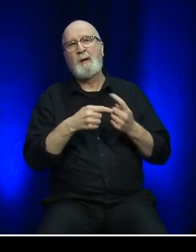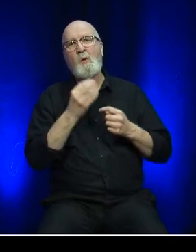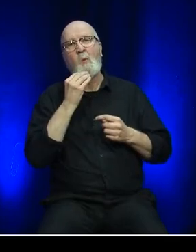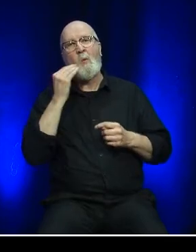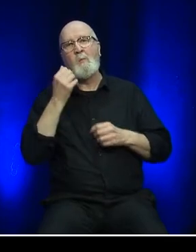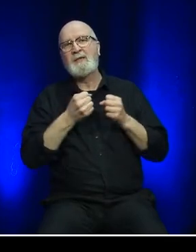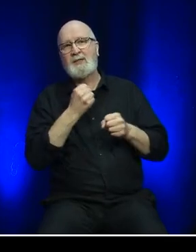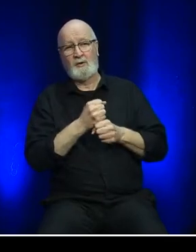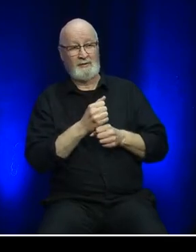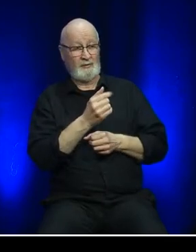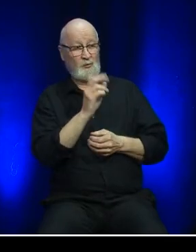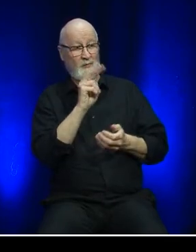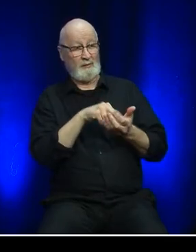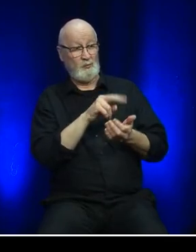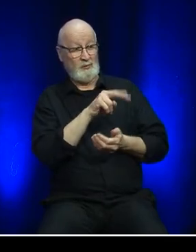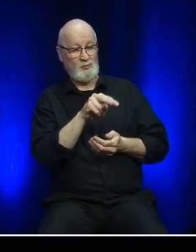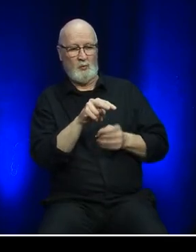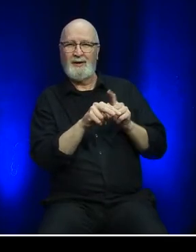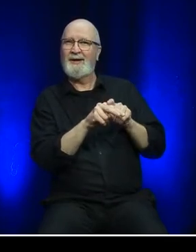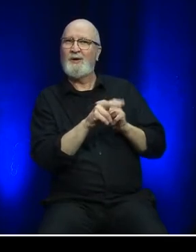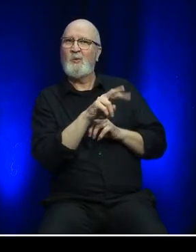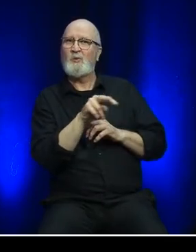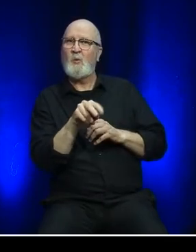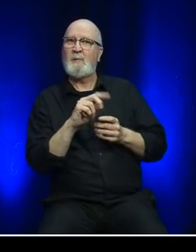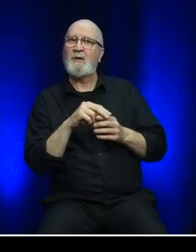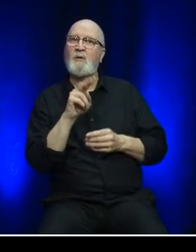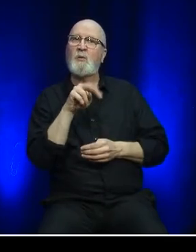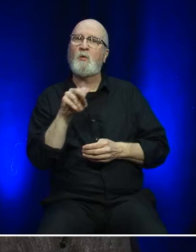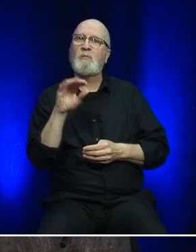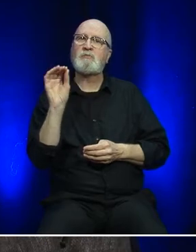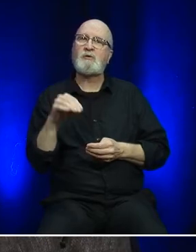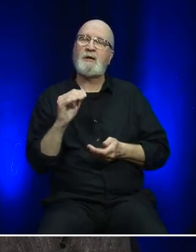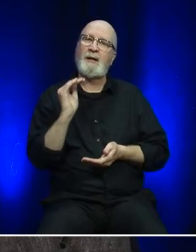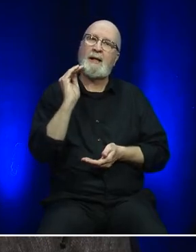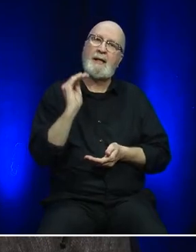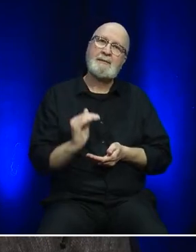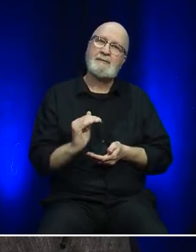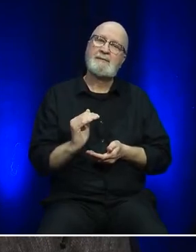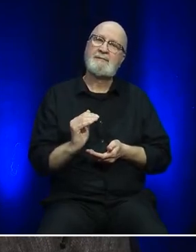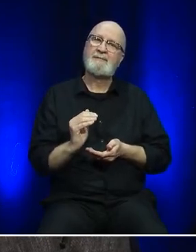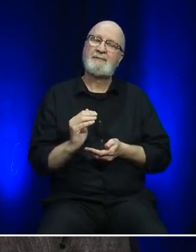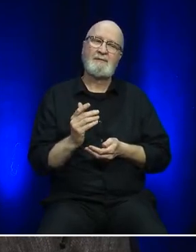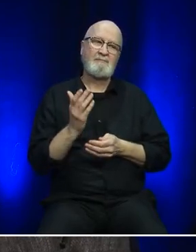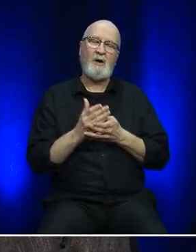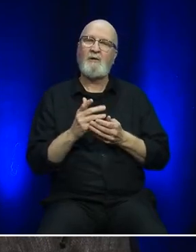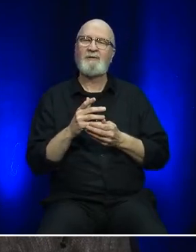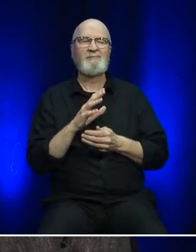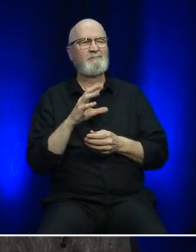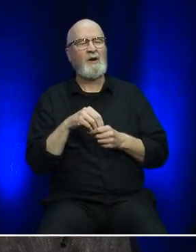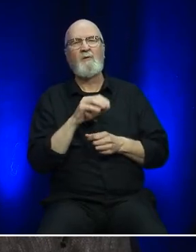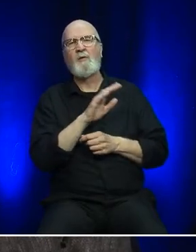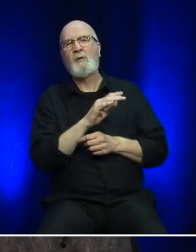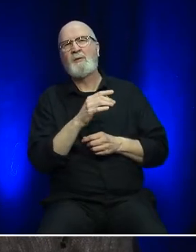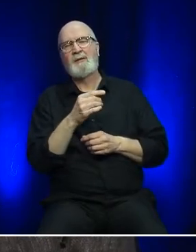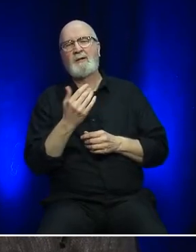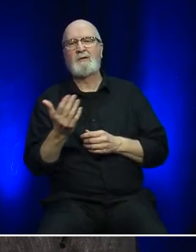to increase overall visitation and tourism to the province as part of the 2022 Come Home Year activities.